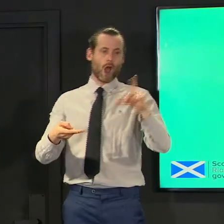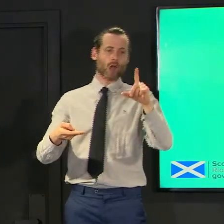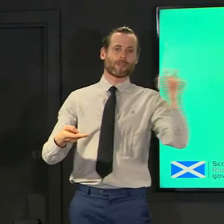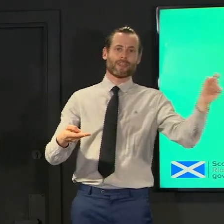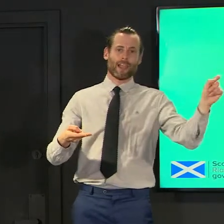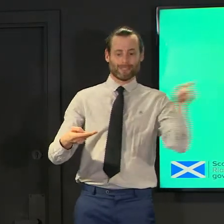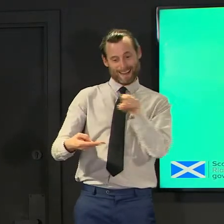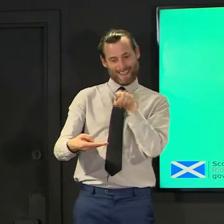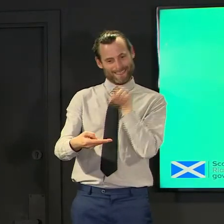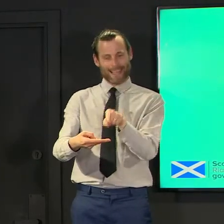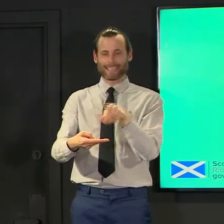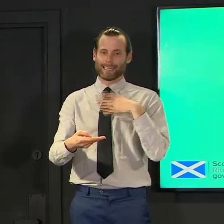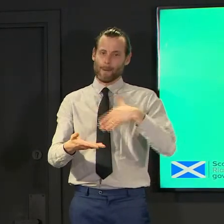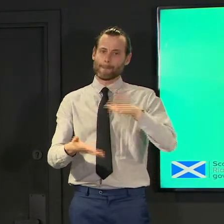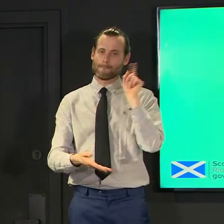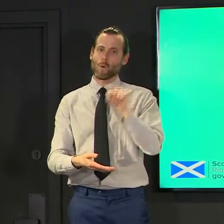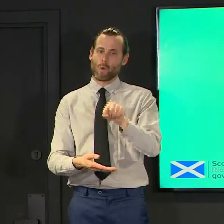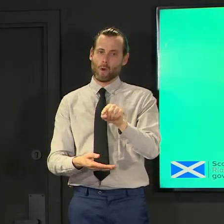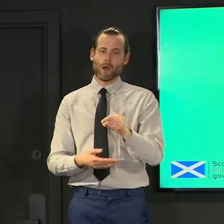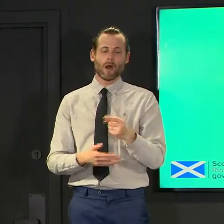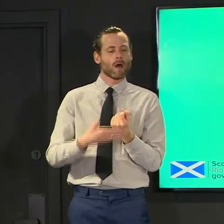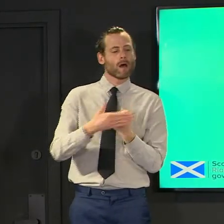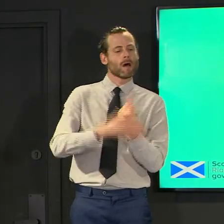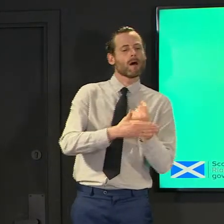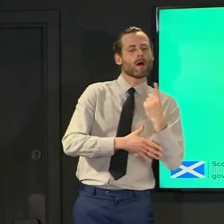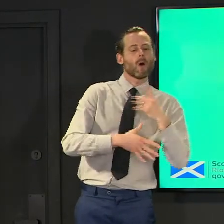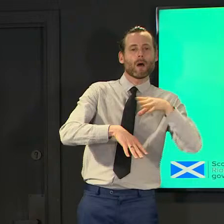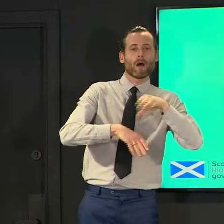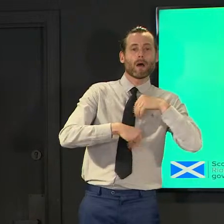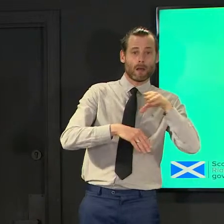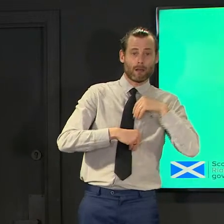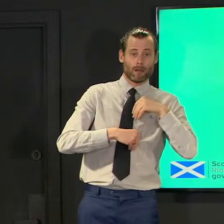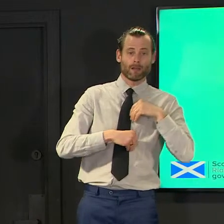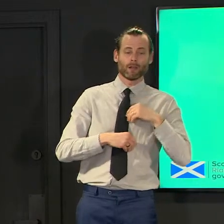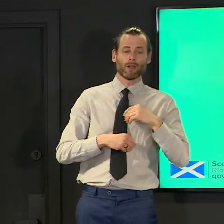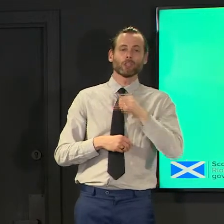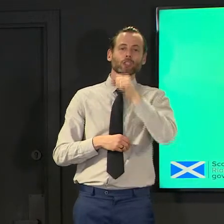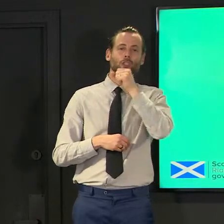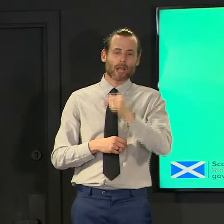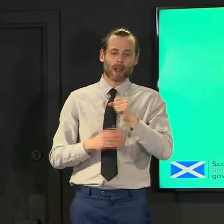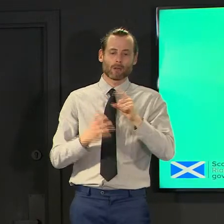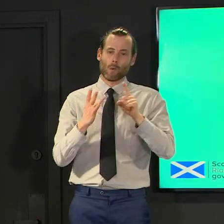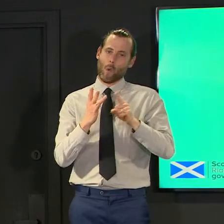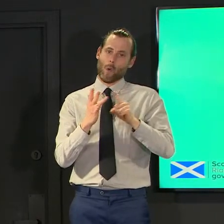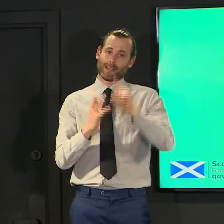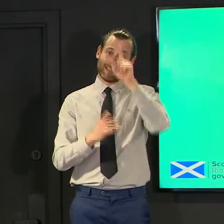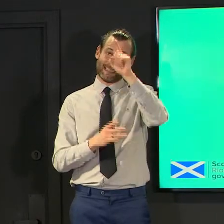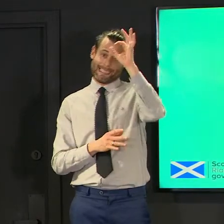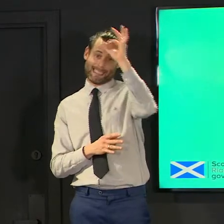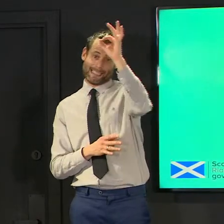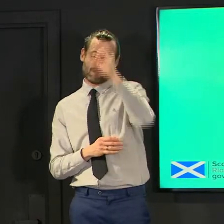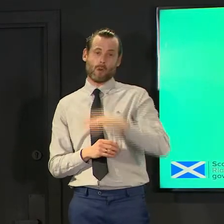positivity also ranges from pretty much zero in shetland and orkney to seven percent in falkirk so